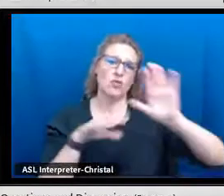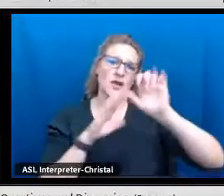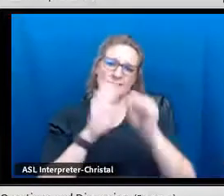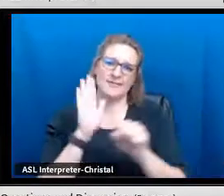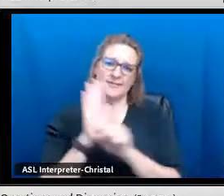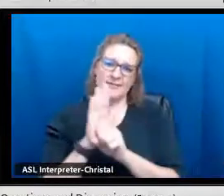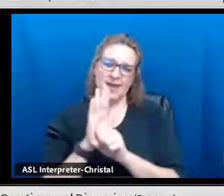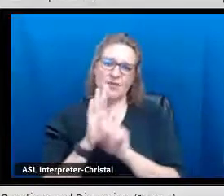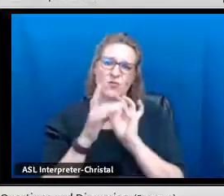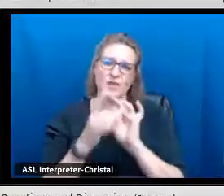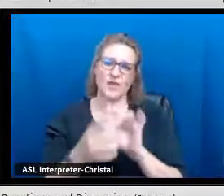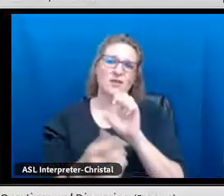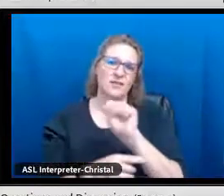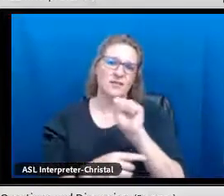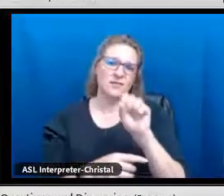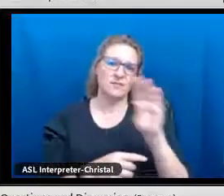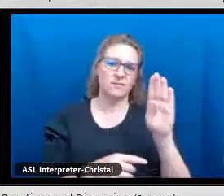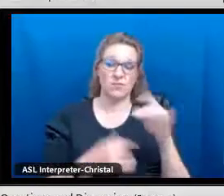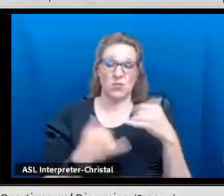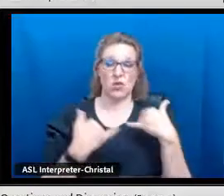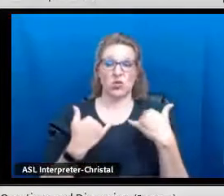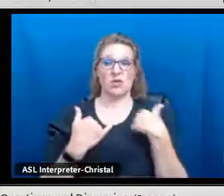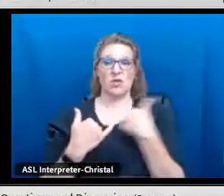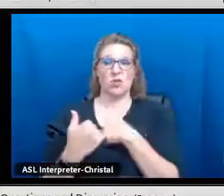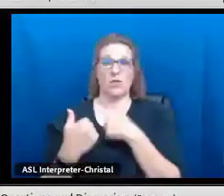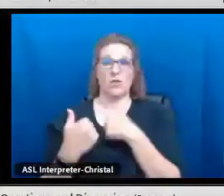ways and the work going on across the state.